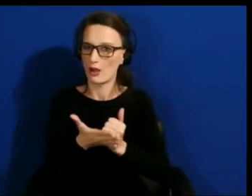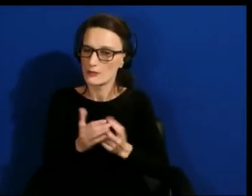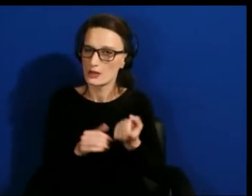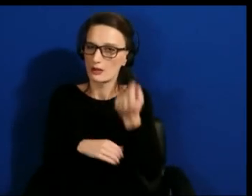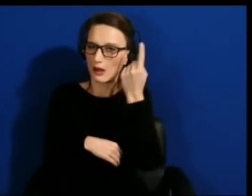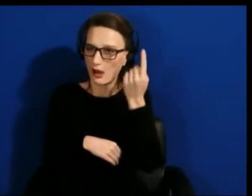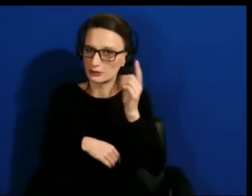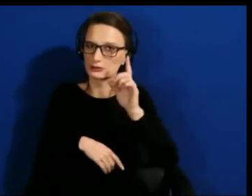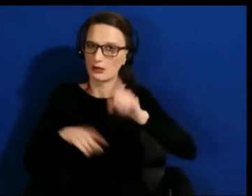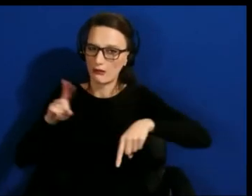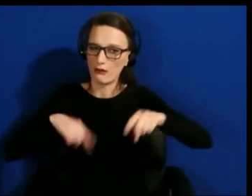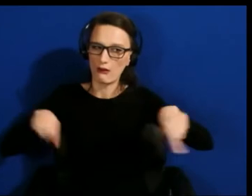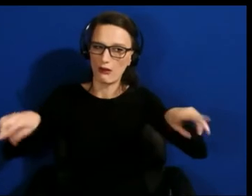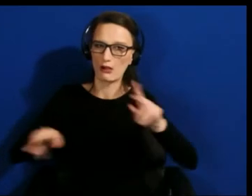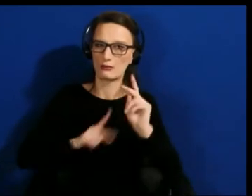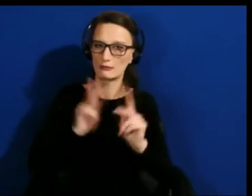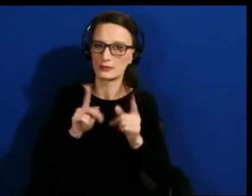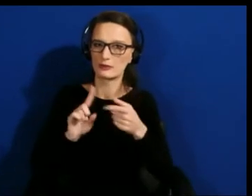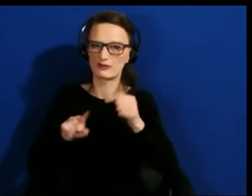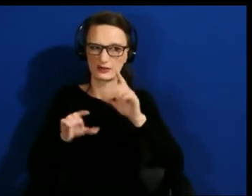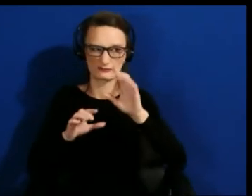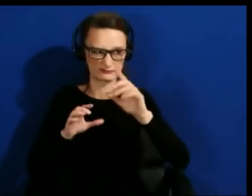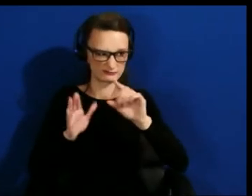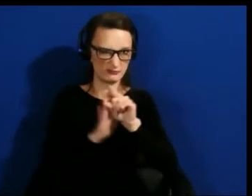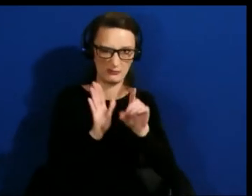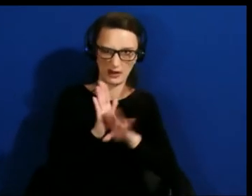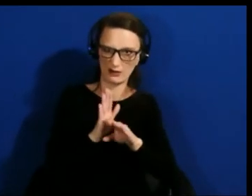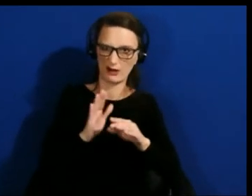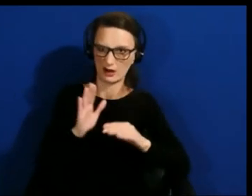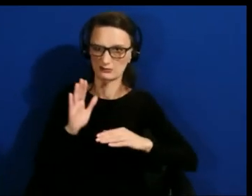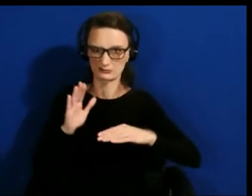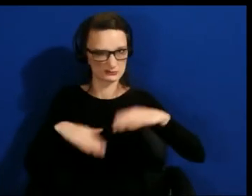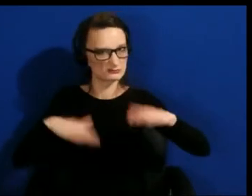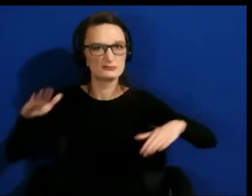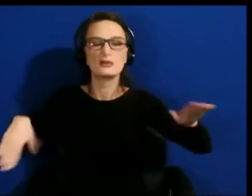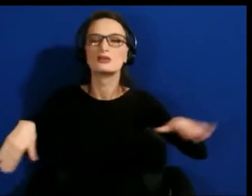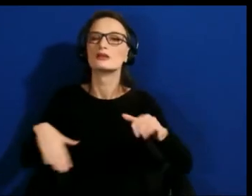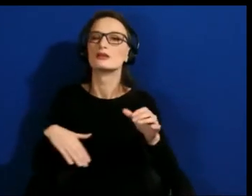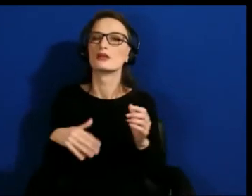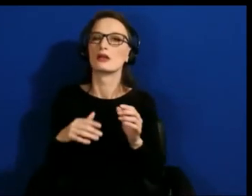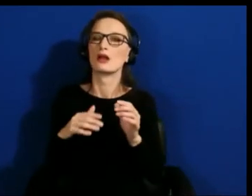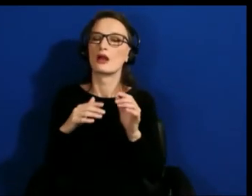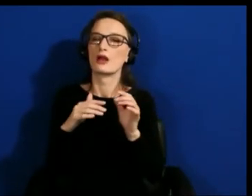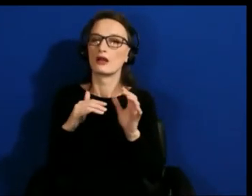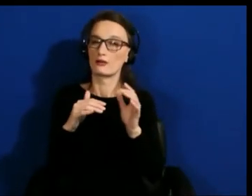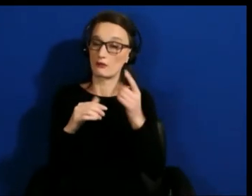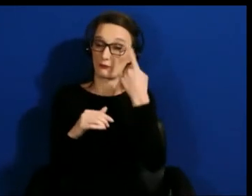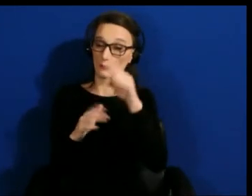seeing pushes for is on the research space we need to -- I think we need to break the